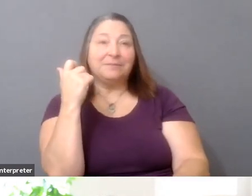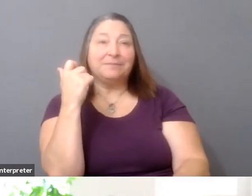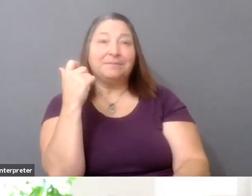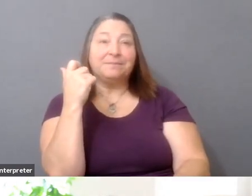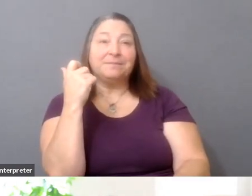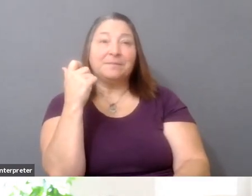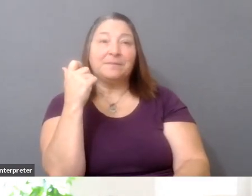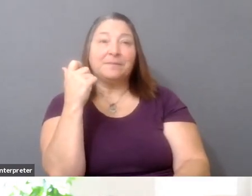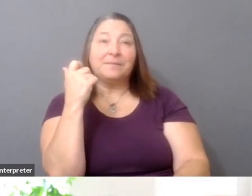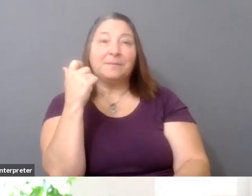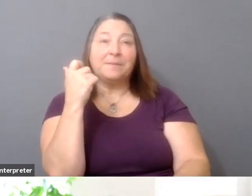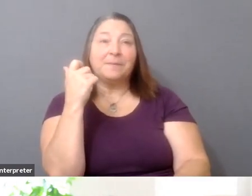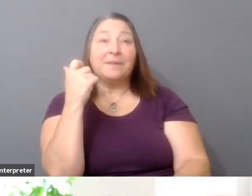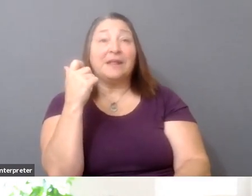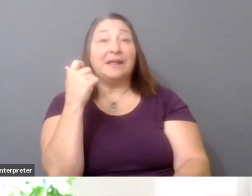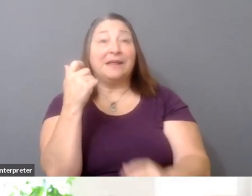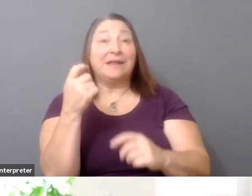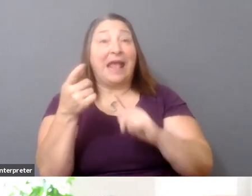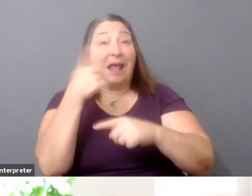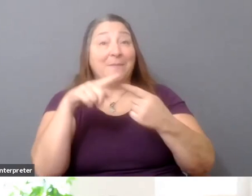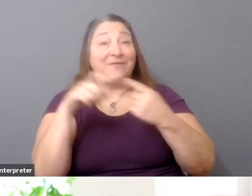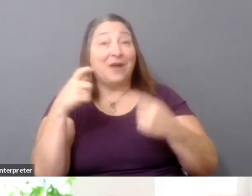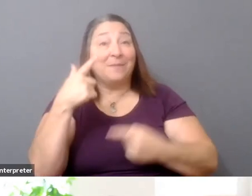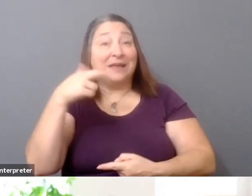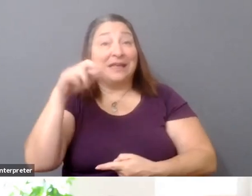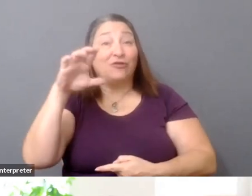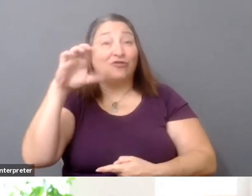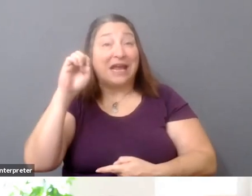Grace Lee's talk-- keynote speech at IDA a years ago.